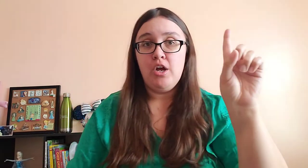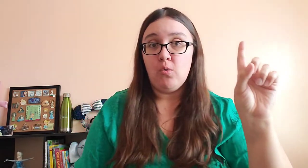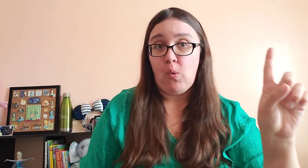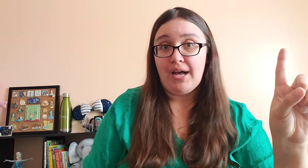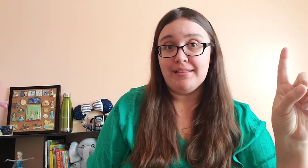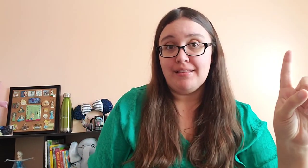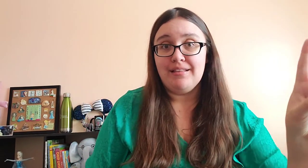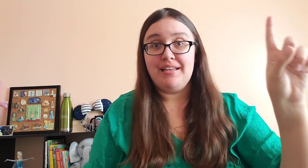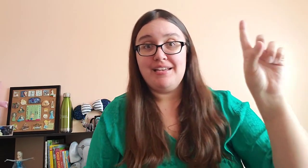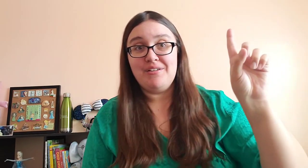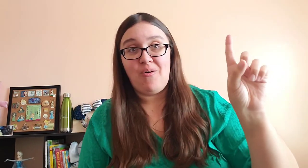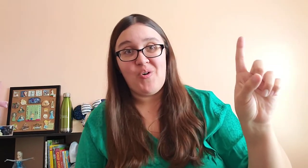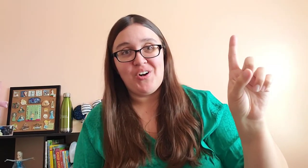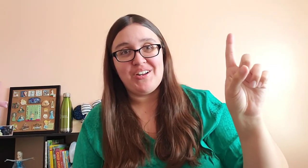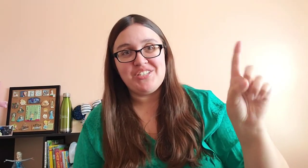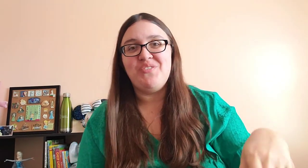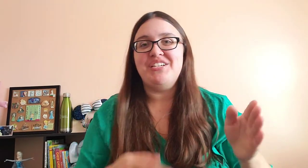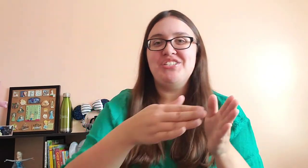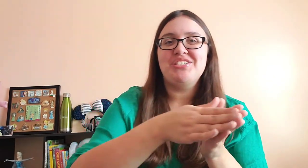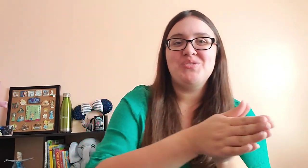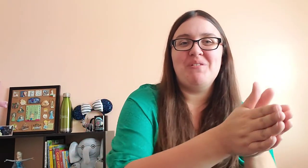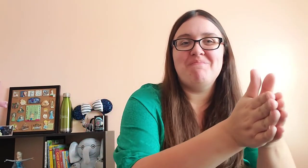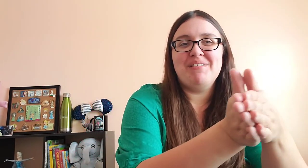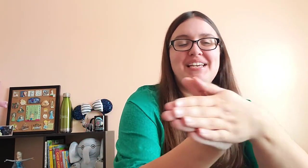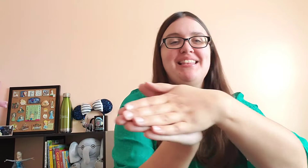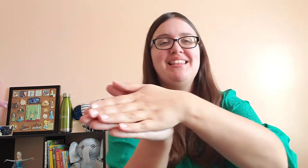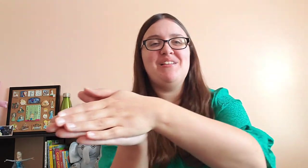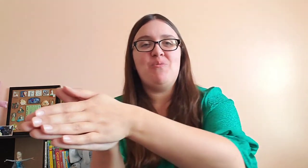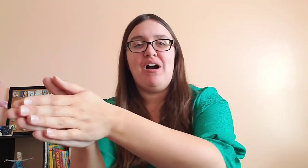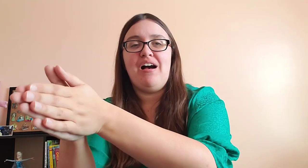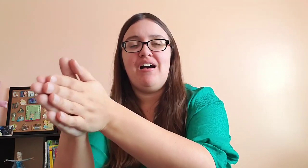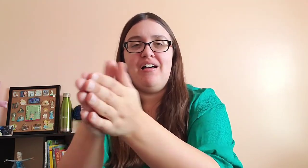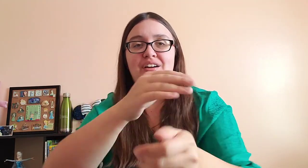One little orange fish swimming in the water.